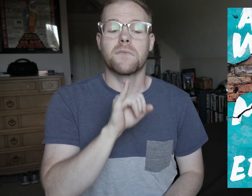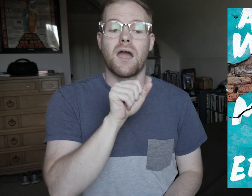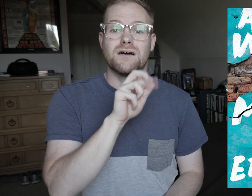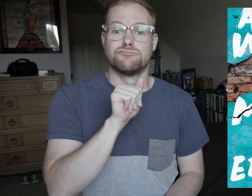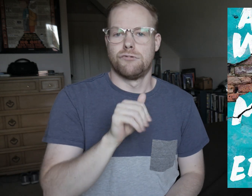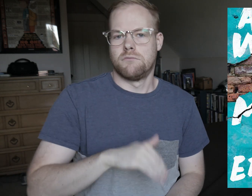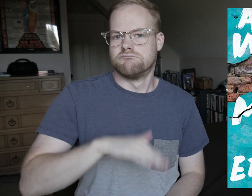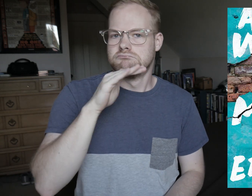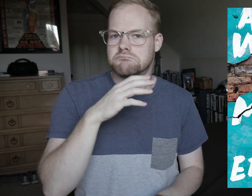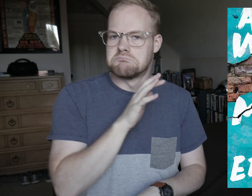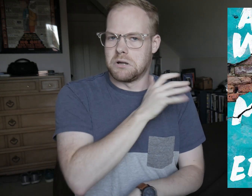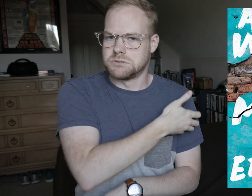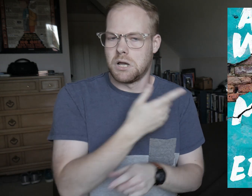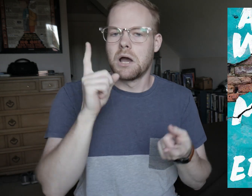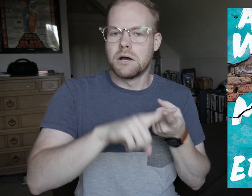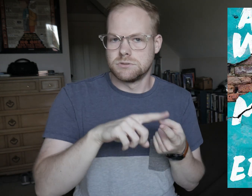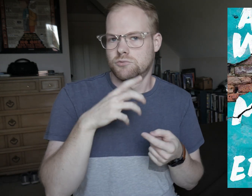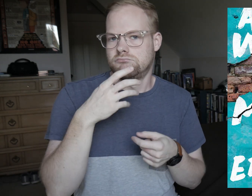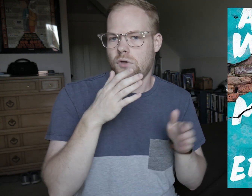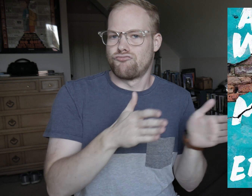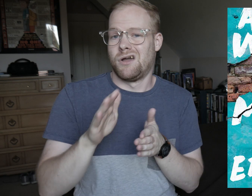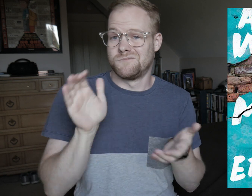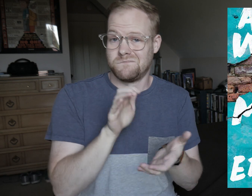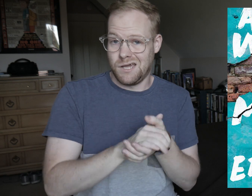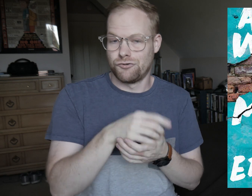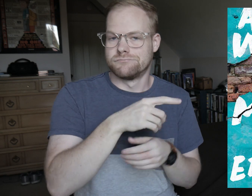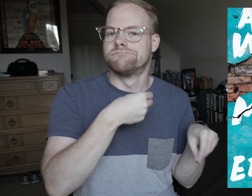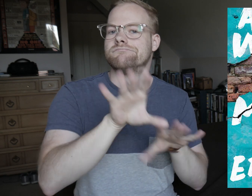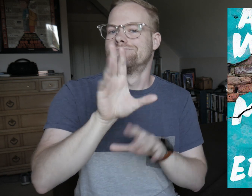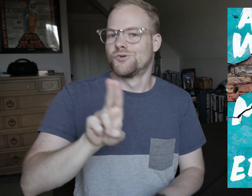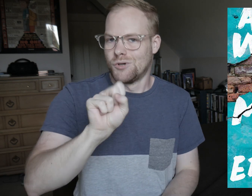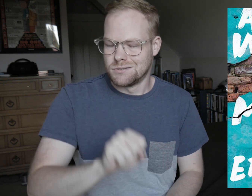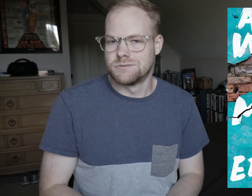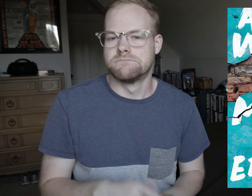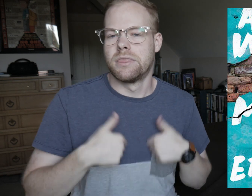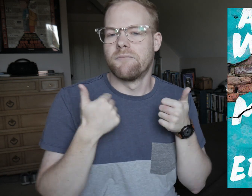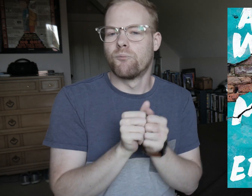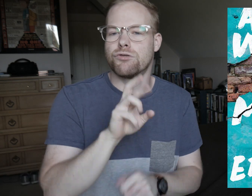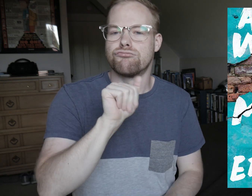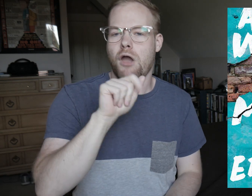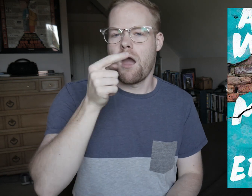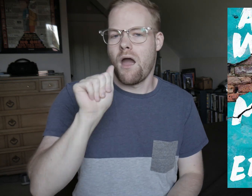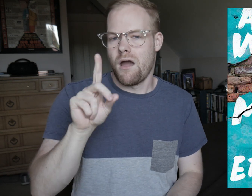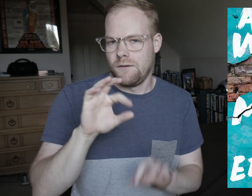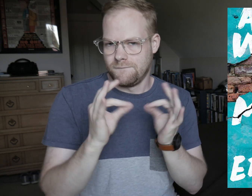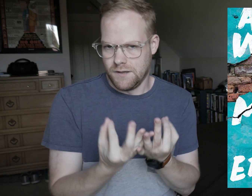Isra lived in Palestine until an arranged marriage had her moving to the US to live with the Ra’ad family.